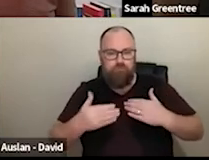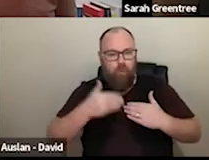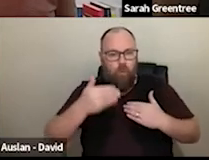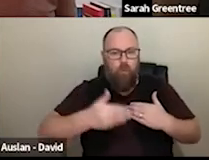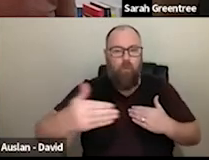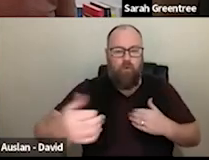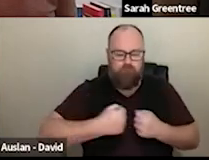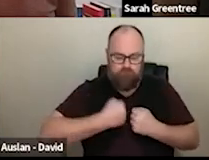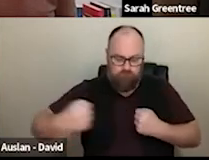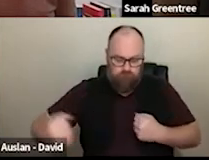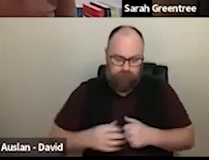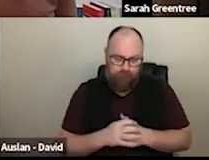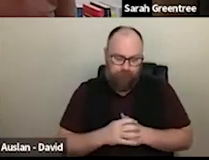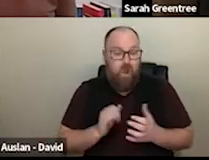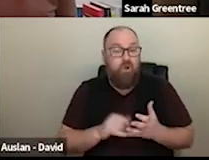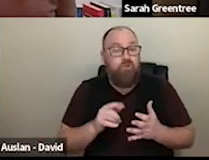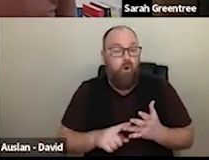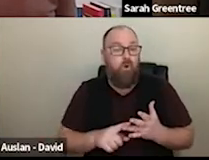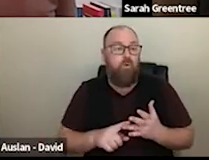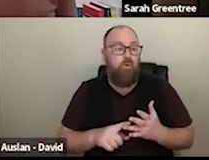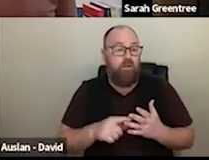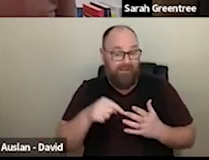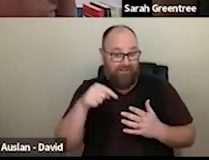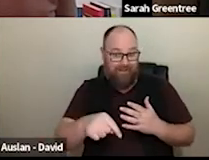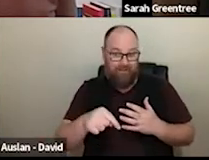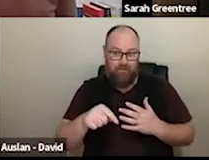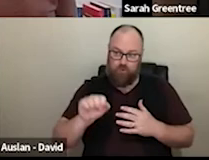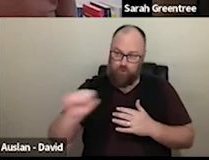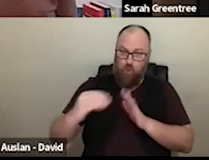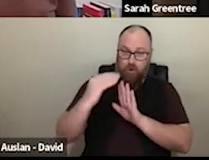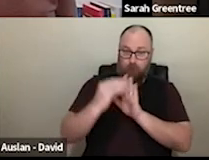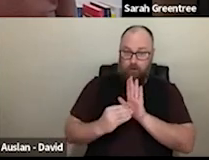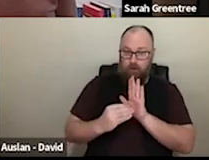the capacity to leverage support and collaborations. So, what we look for in So what we're really looking for through the 4 year investment expressions of interest